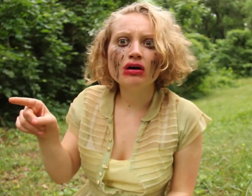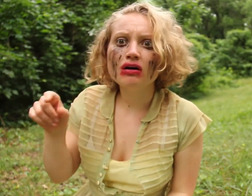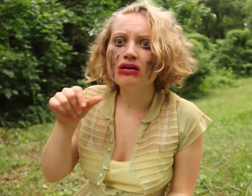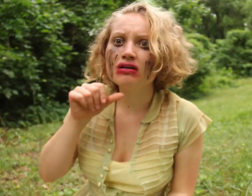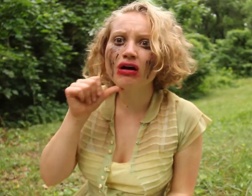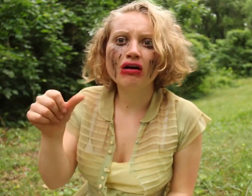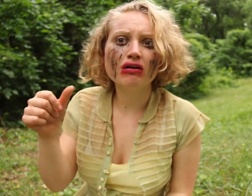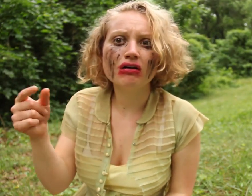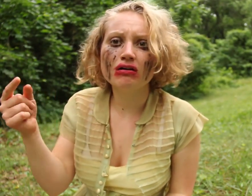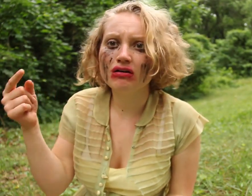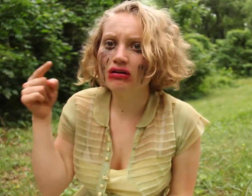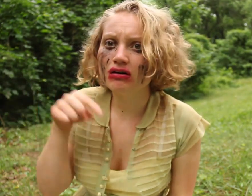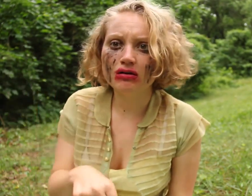And will he not come again?